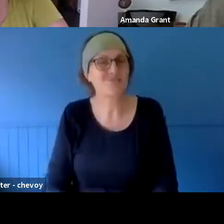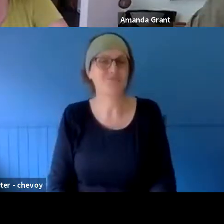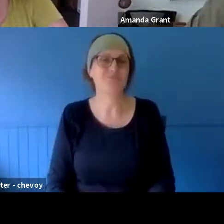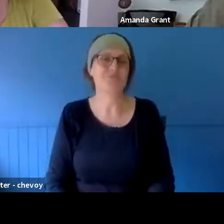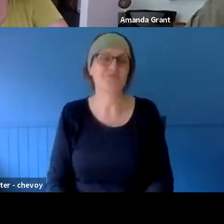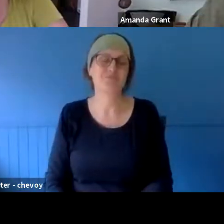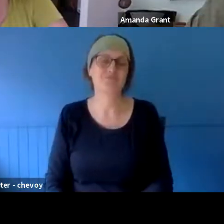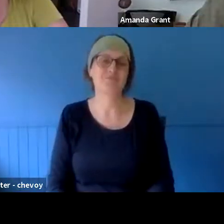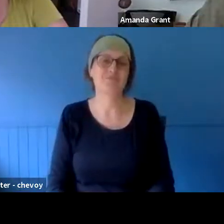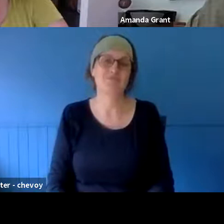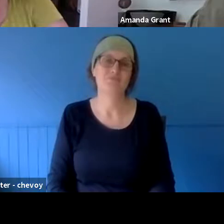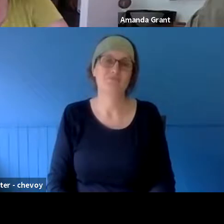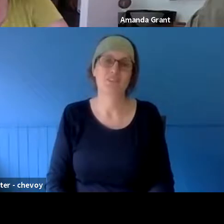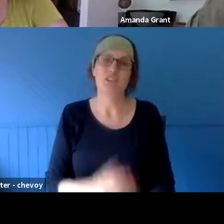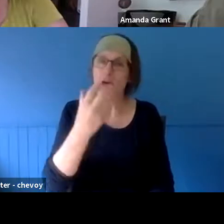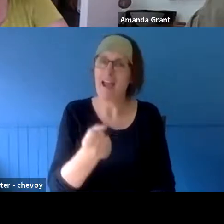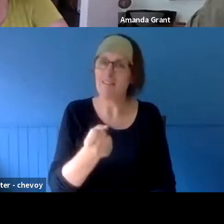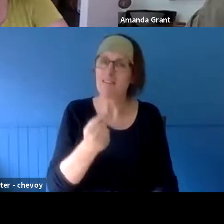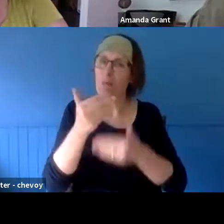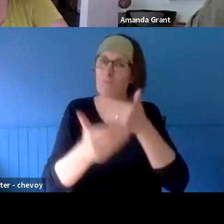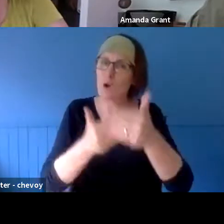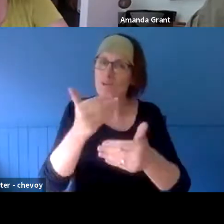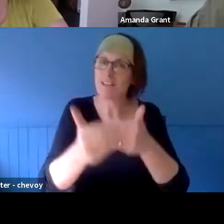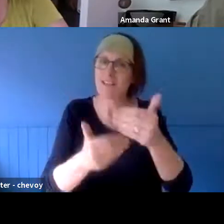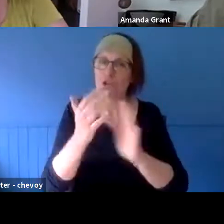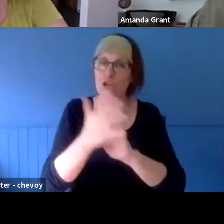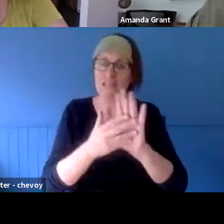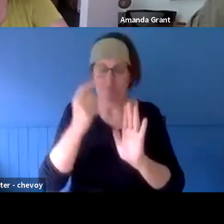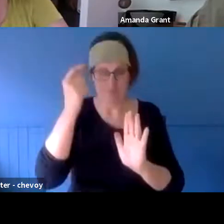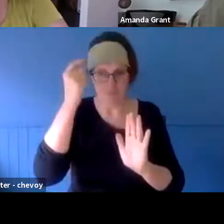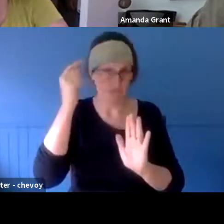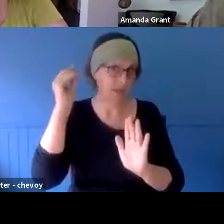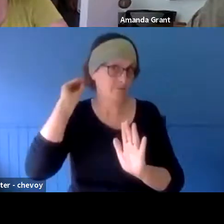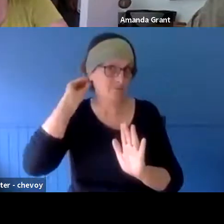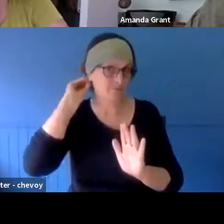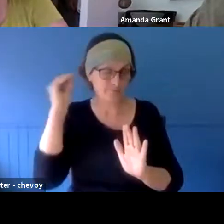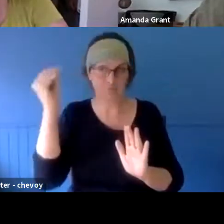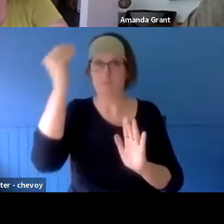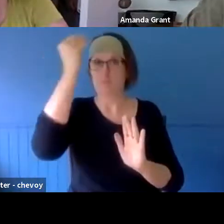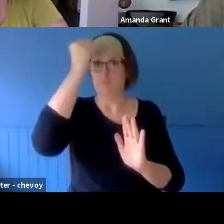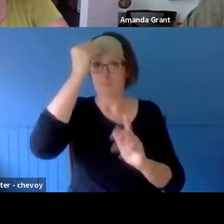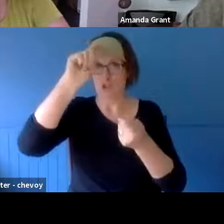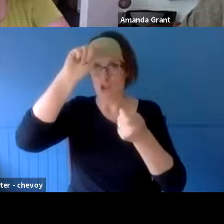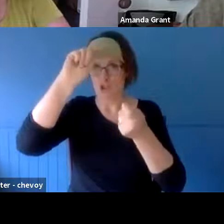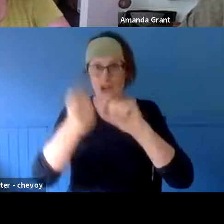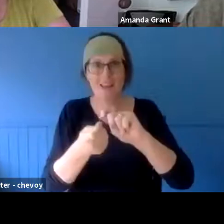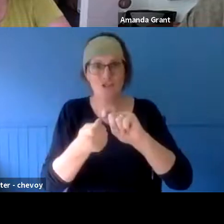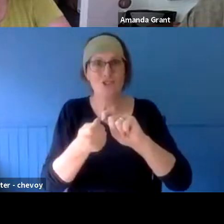shift from the subconscious to the conscious. If we drag them out by being forced to answer psychologist's questions when we're